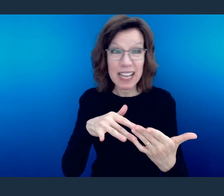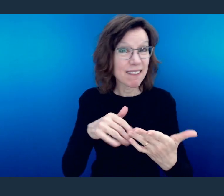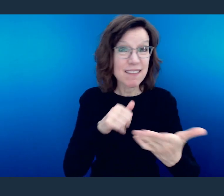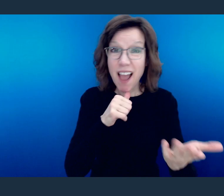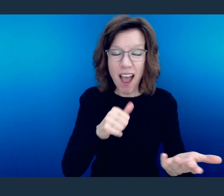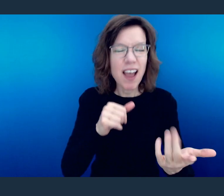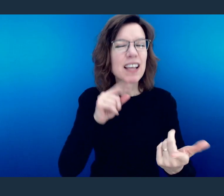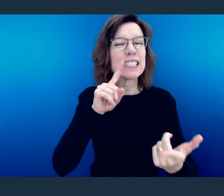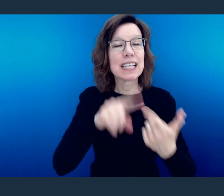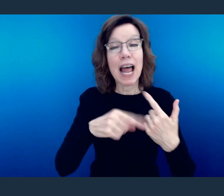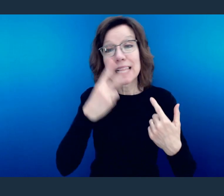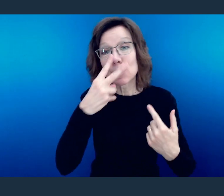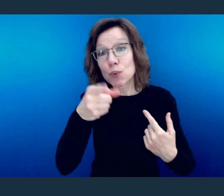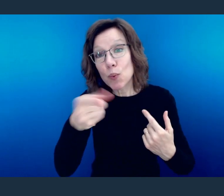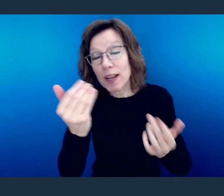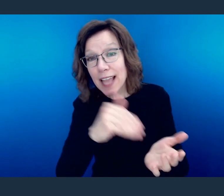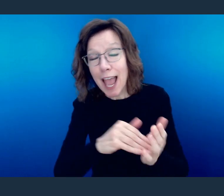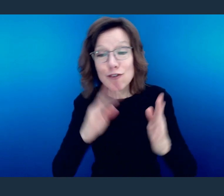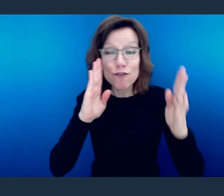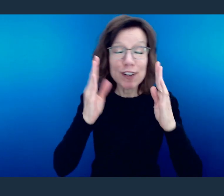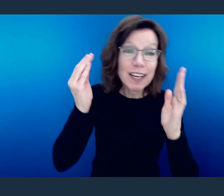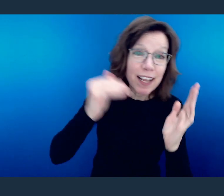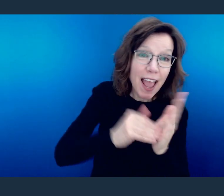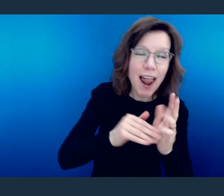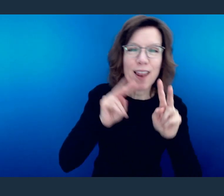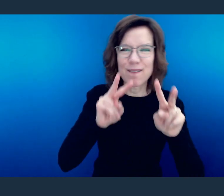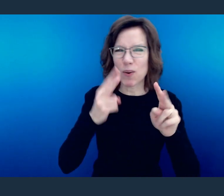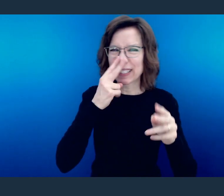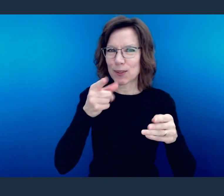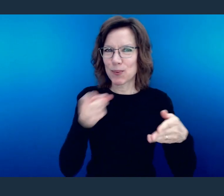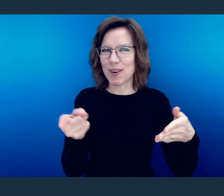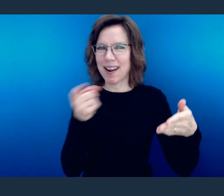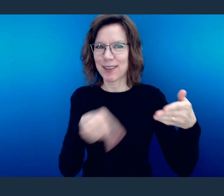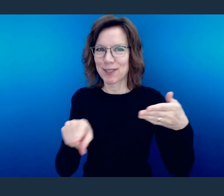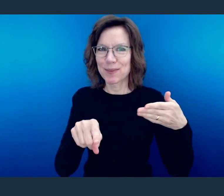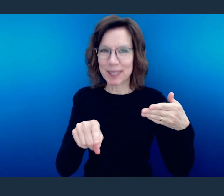If not, until we meet again and until we greet again, I look forward to seeing you next week.